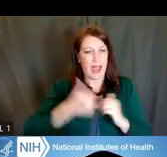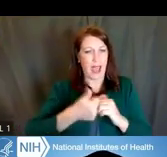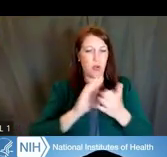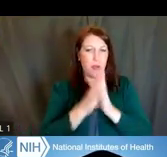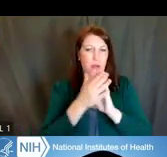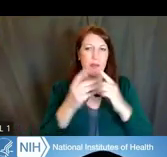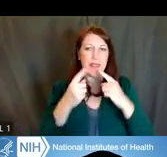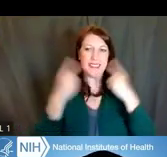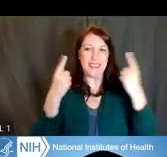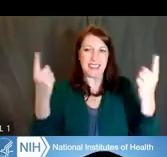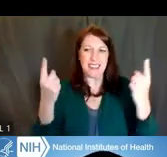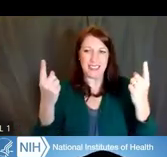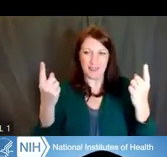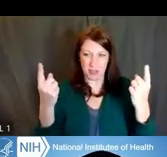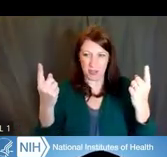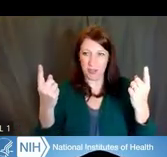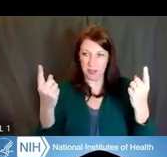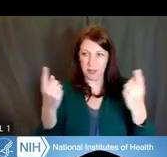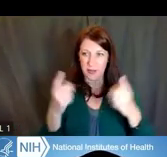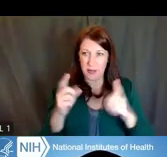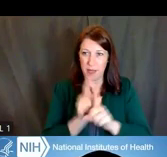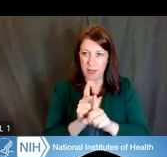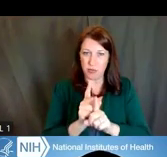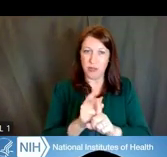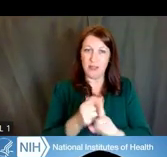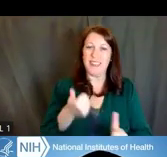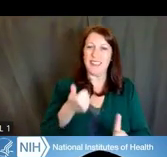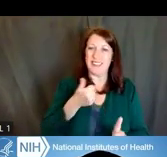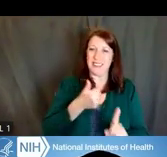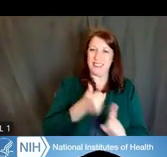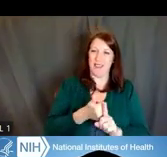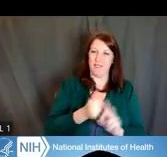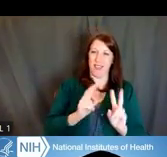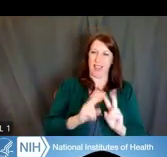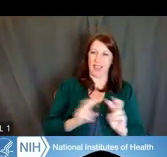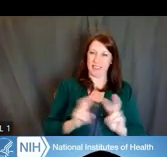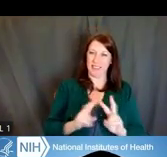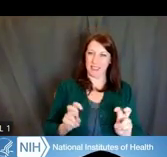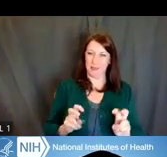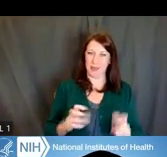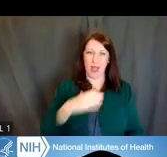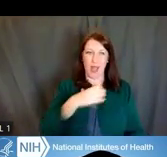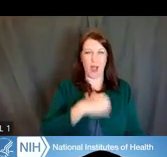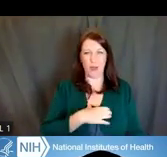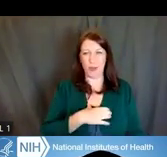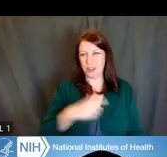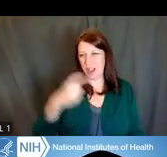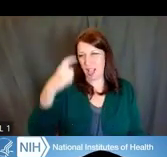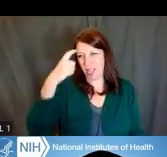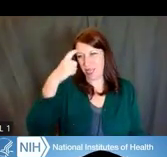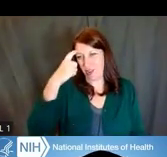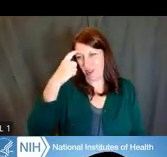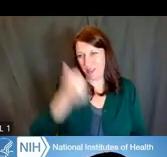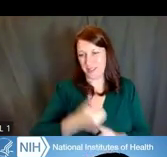that of the self-assessment. So I wish I had thought about this as a poll question,